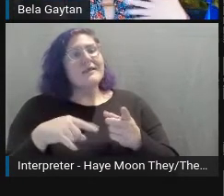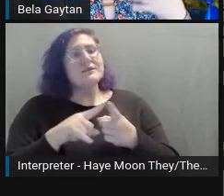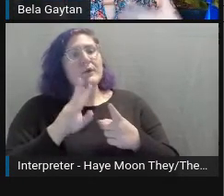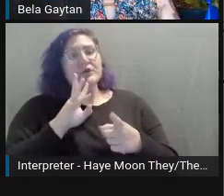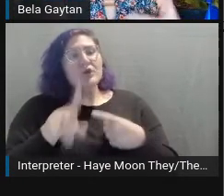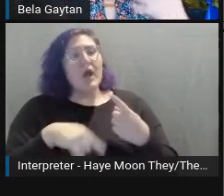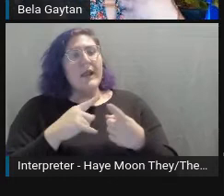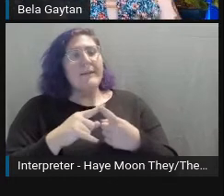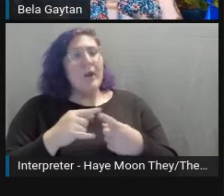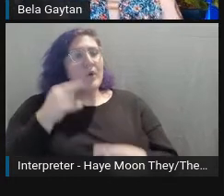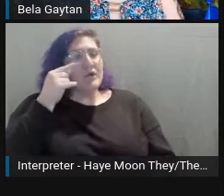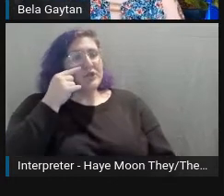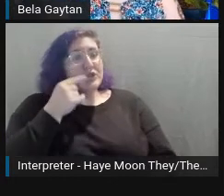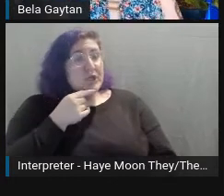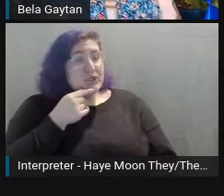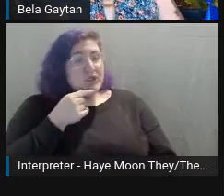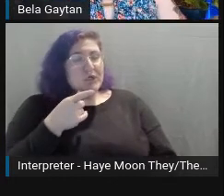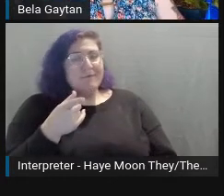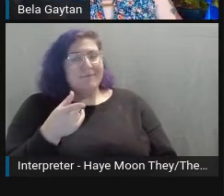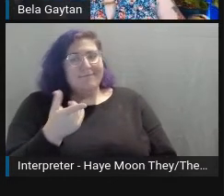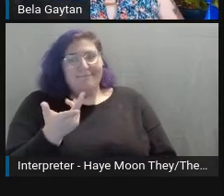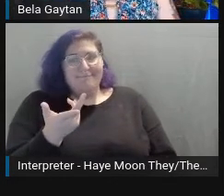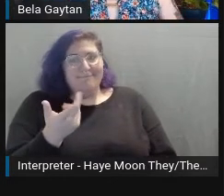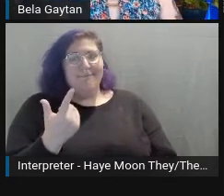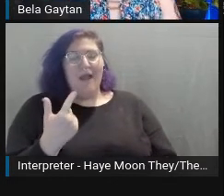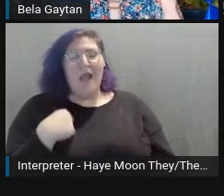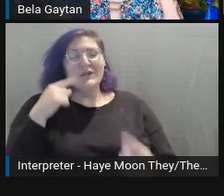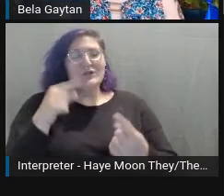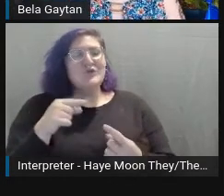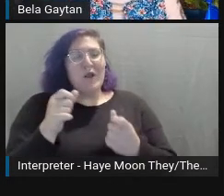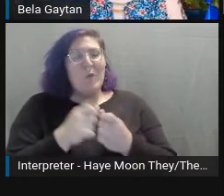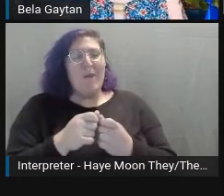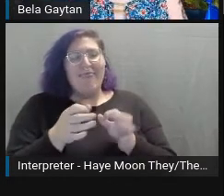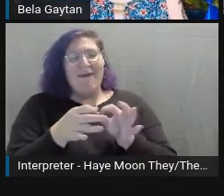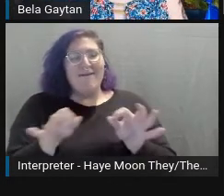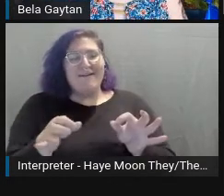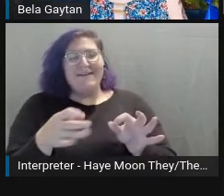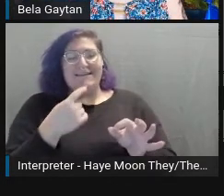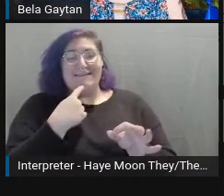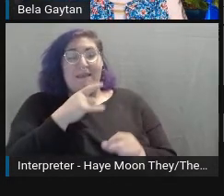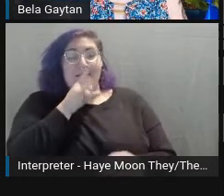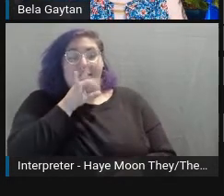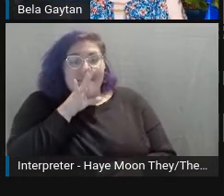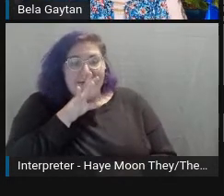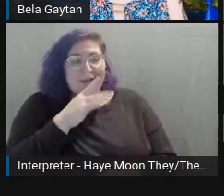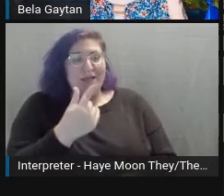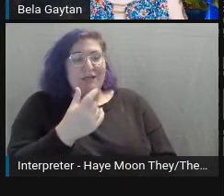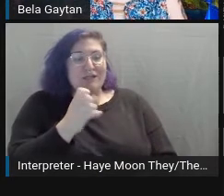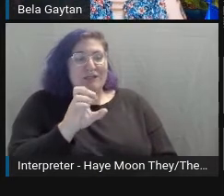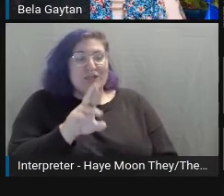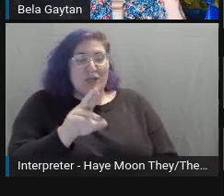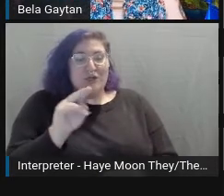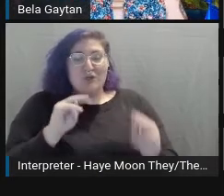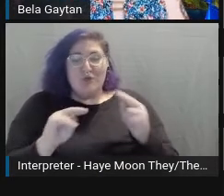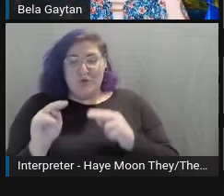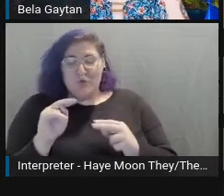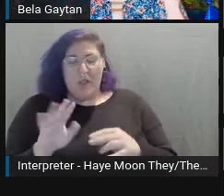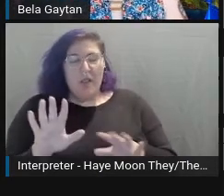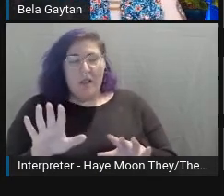I struggle saying that, gender-neutral language, is mail man, police man.